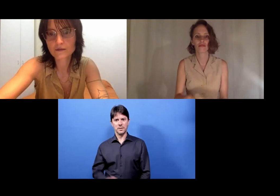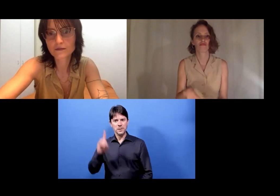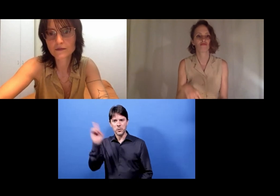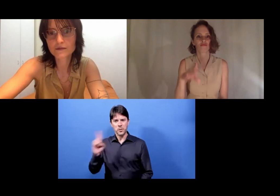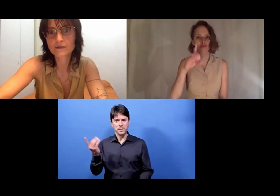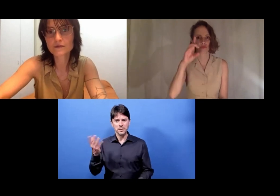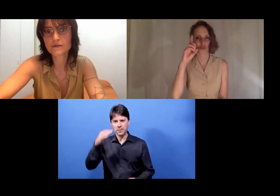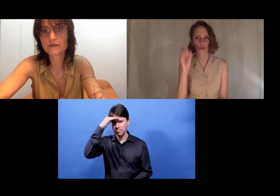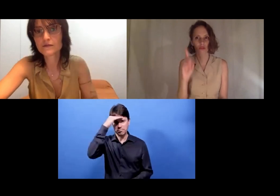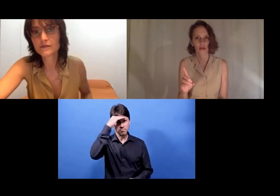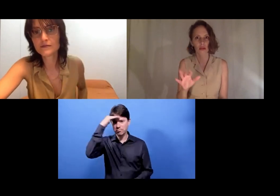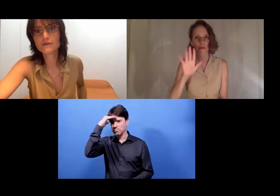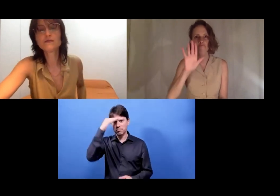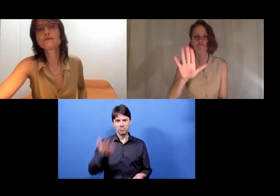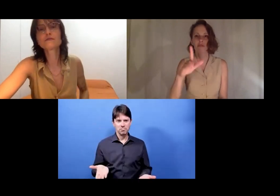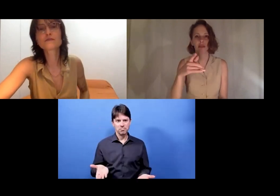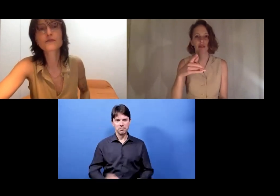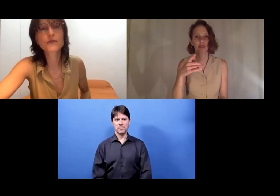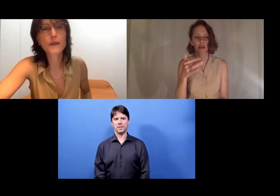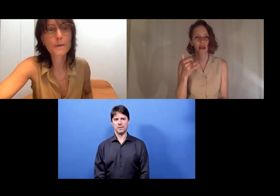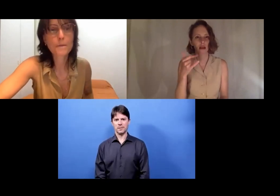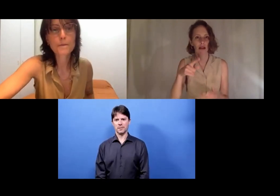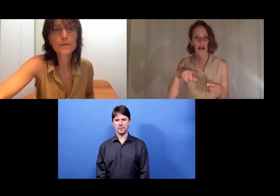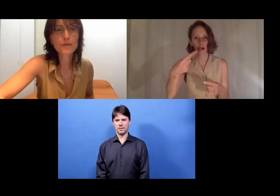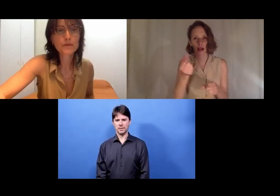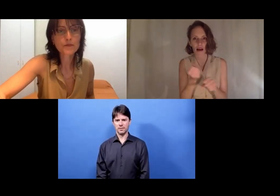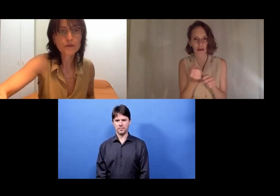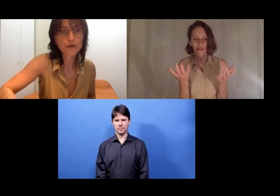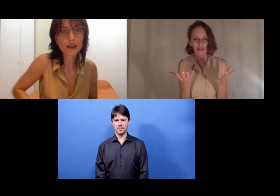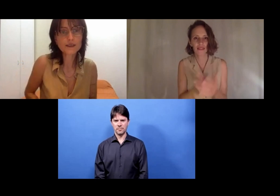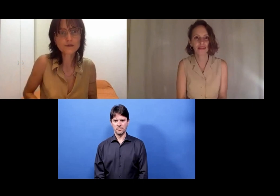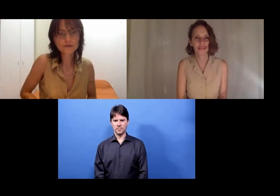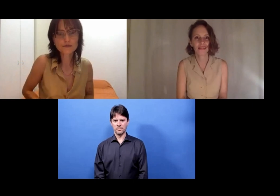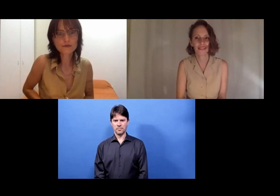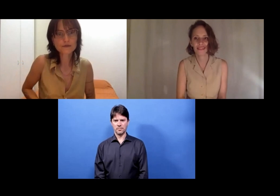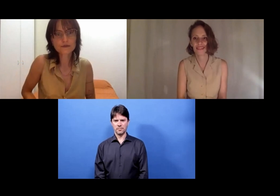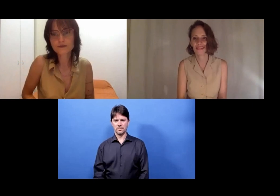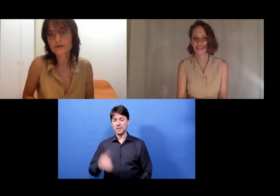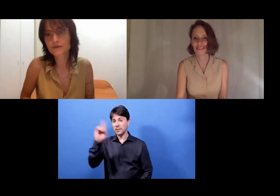Dodzi, where are you? Dodzi, where can we see your next project?